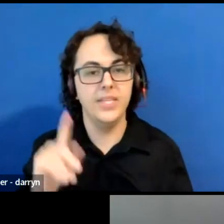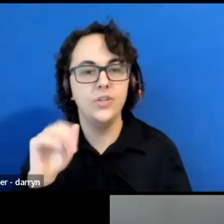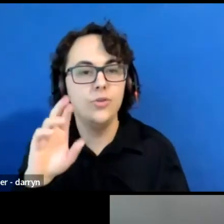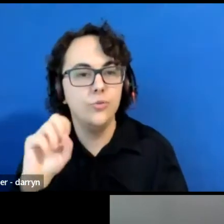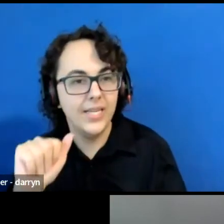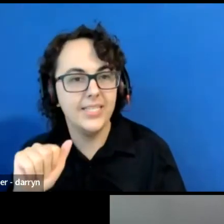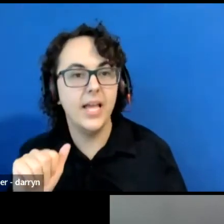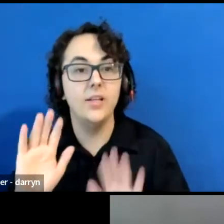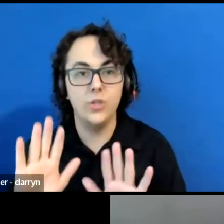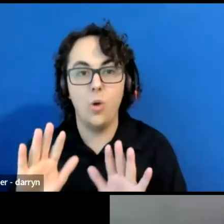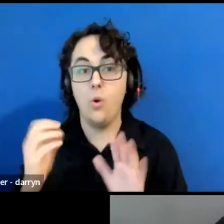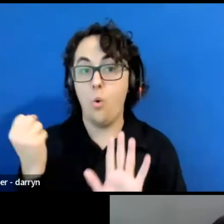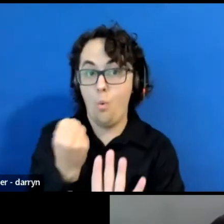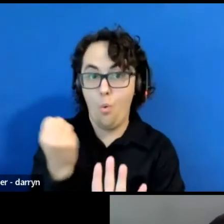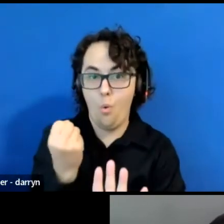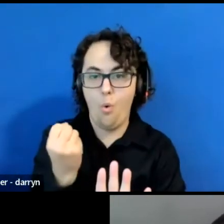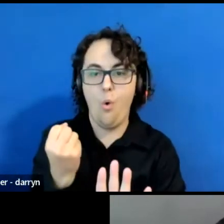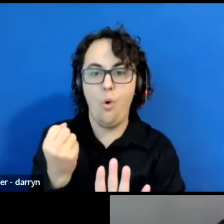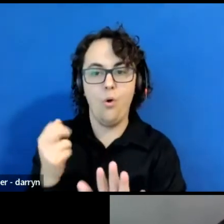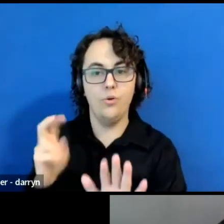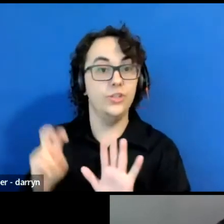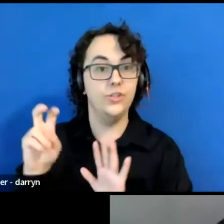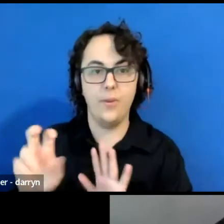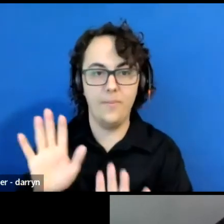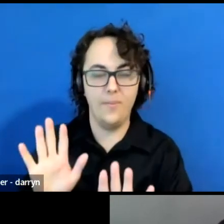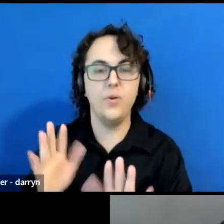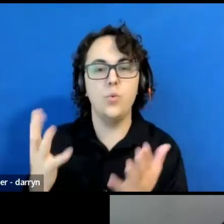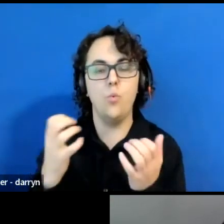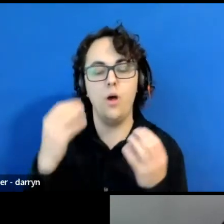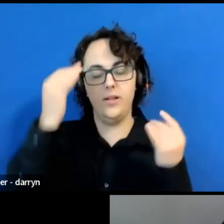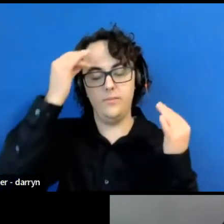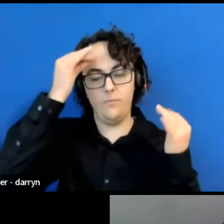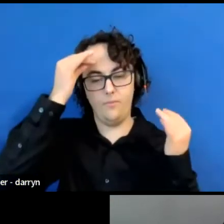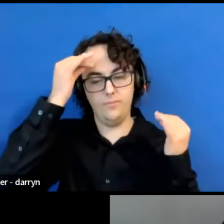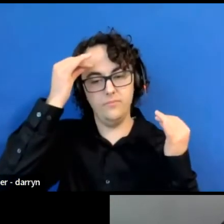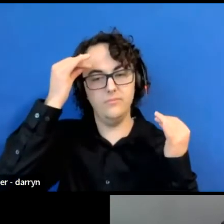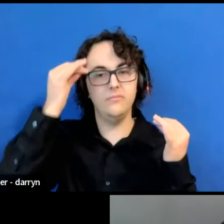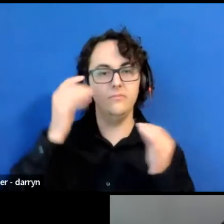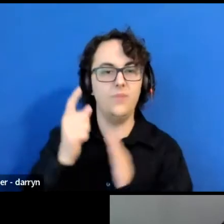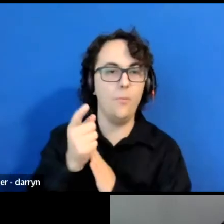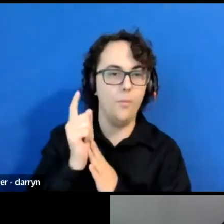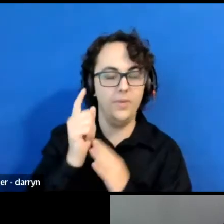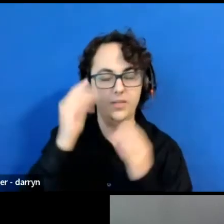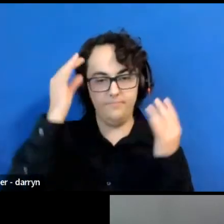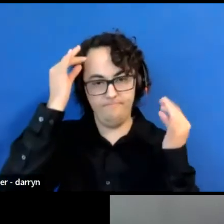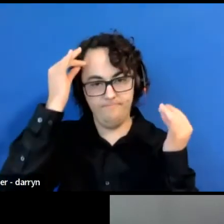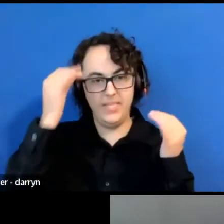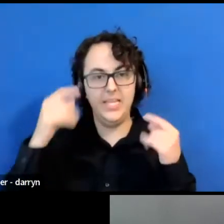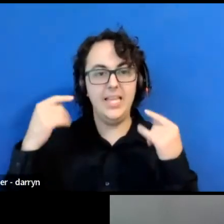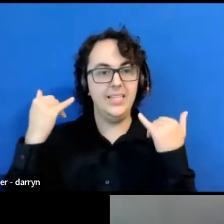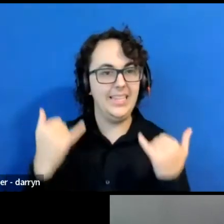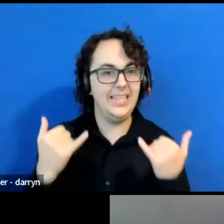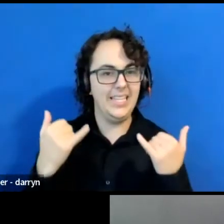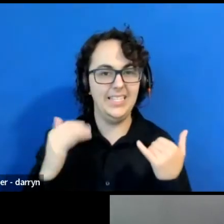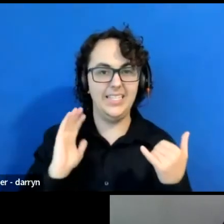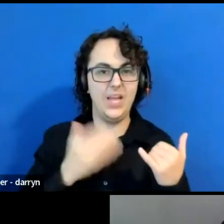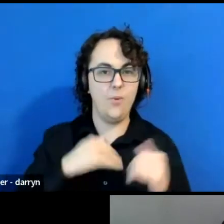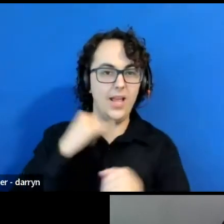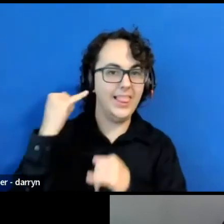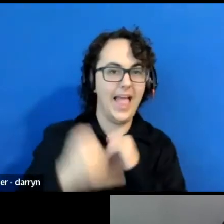we wanna pause for a moment of reflection. This is the last major gathering of the calendar year